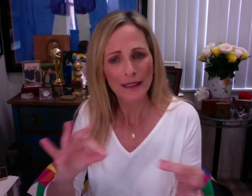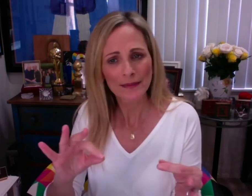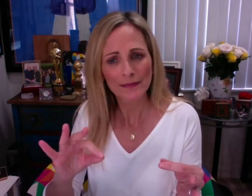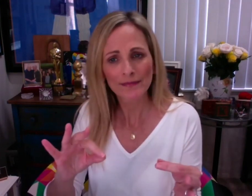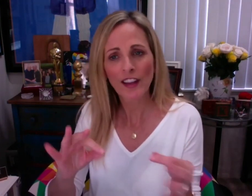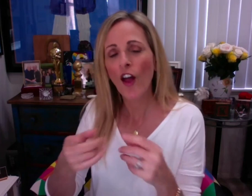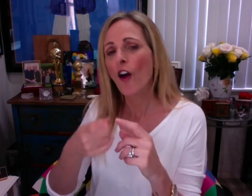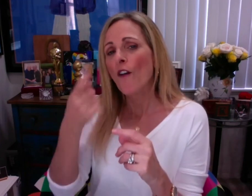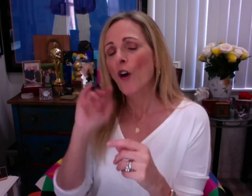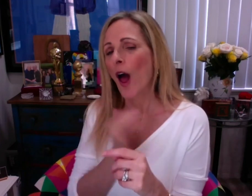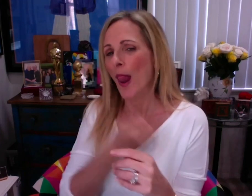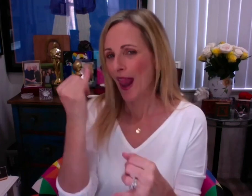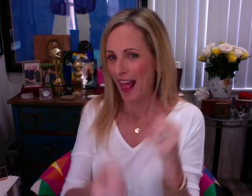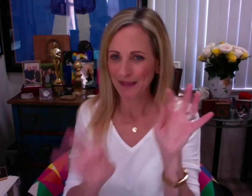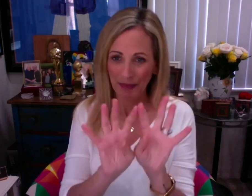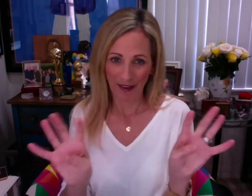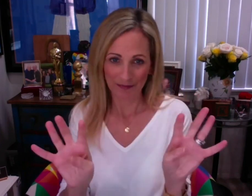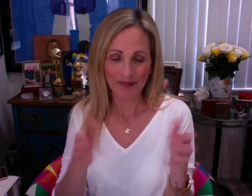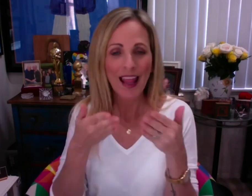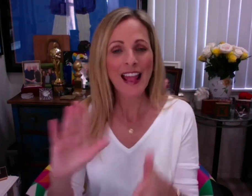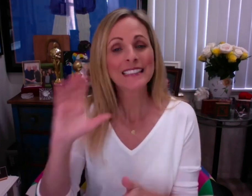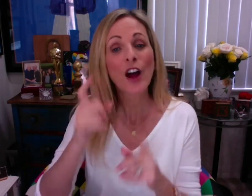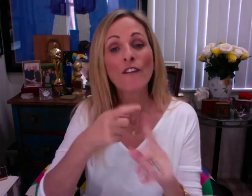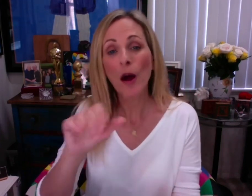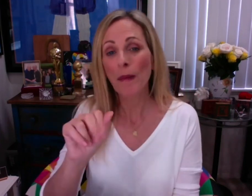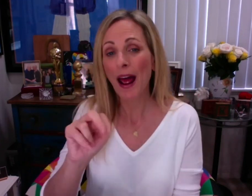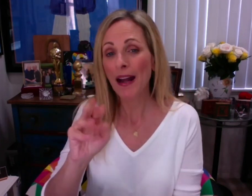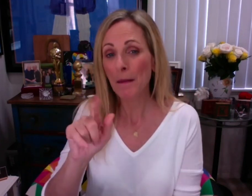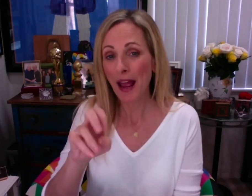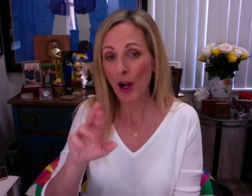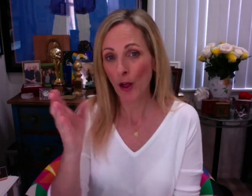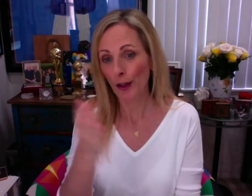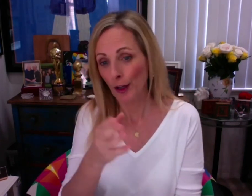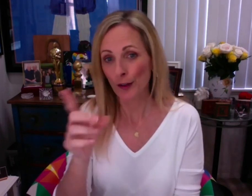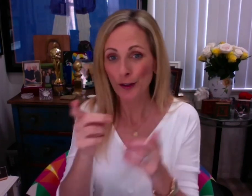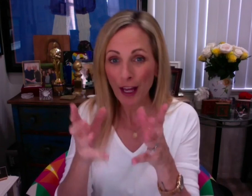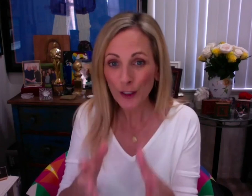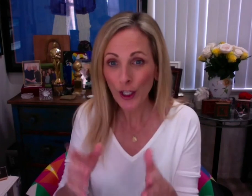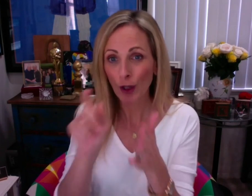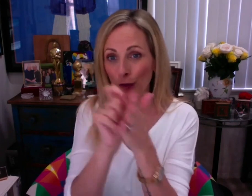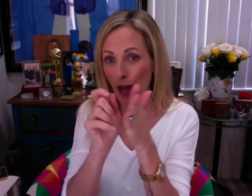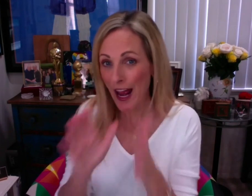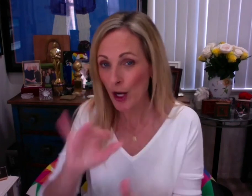to tell these stories. For our last panel, let's hear from animator, director,